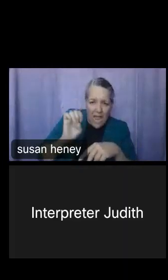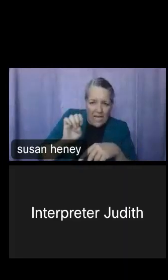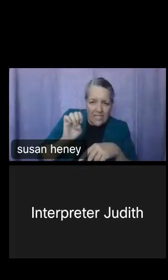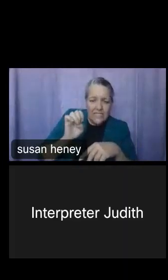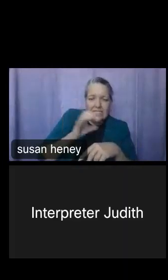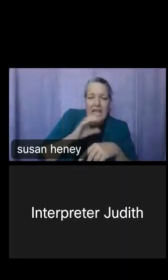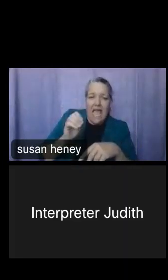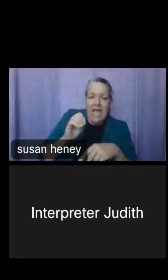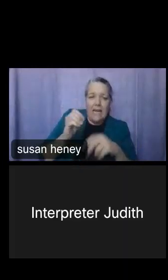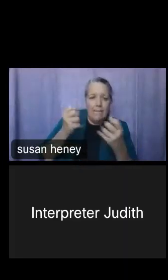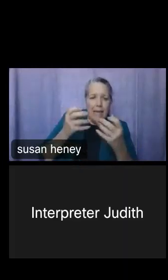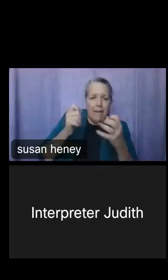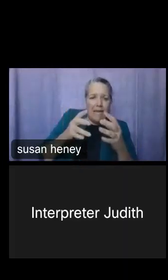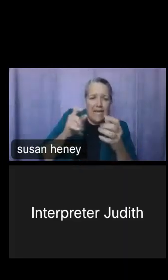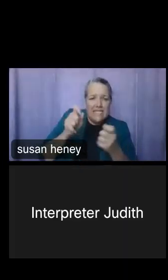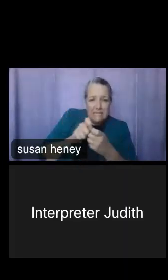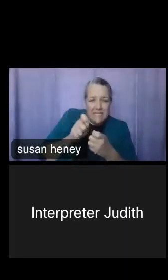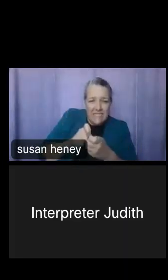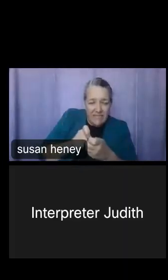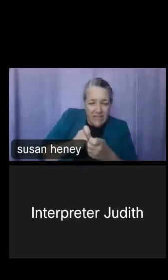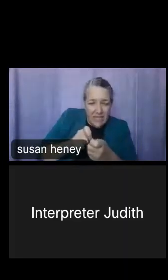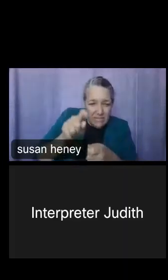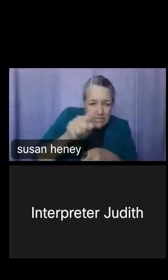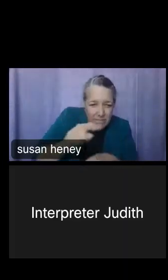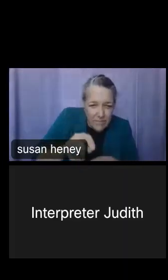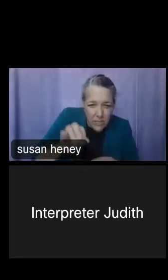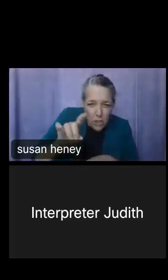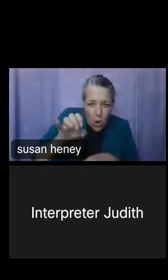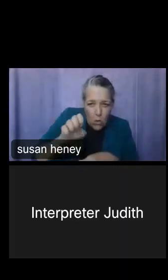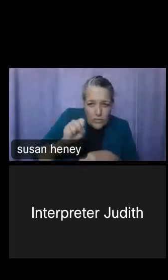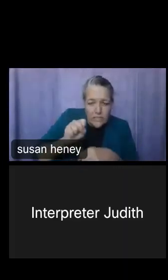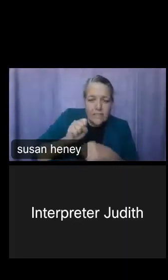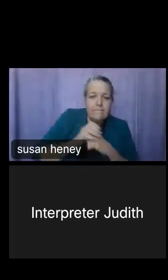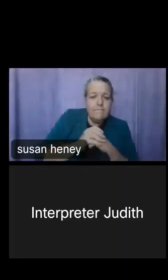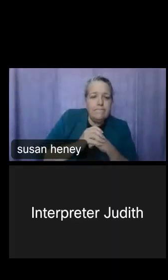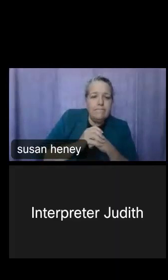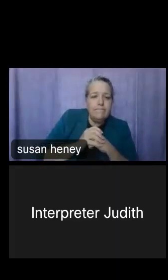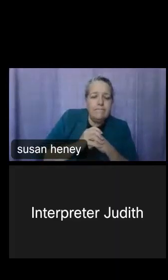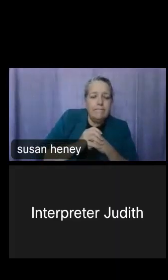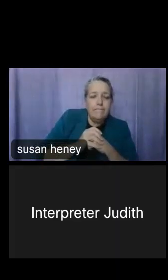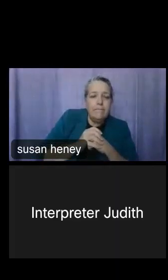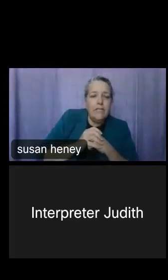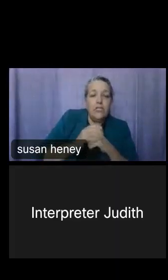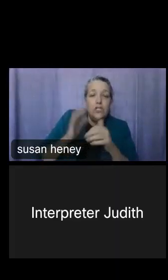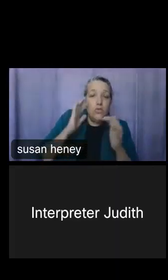race codes. Now, in order to determine which one to use for the purposes of what you're